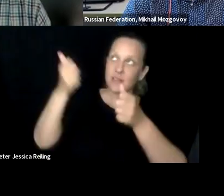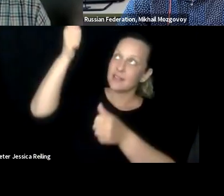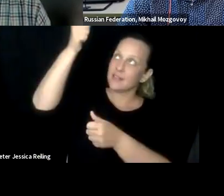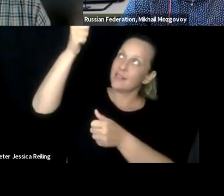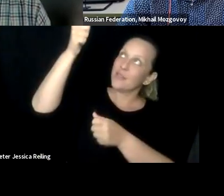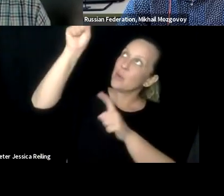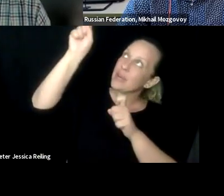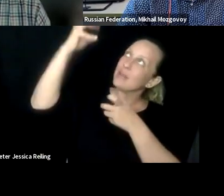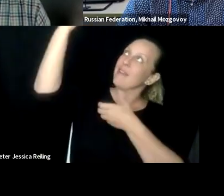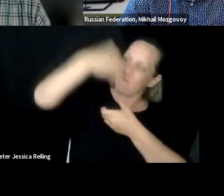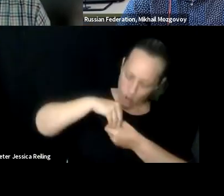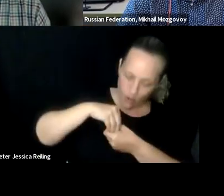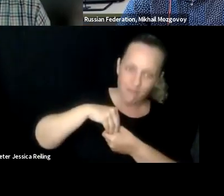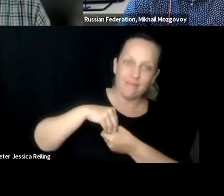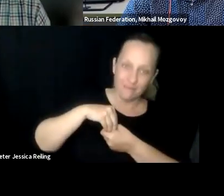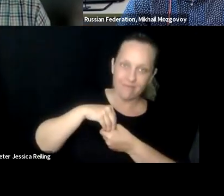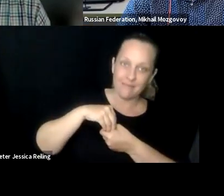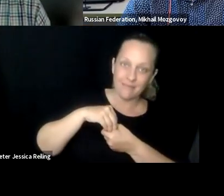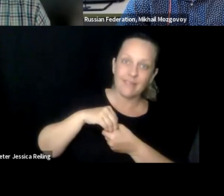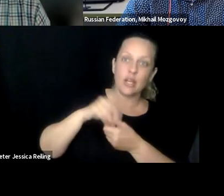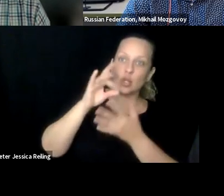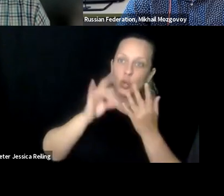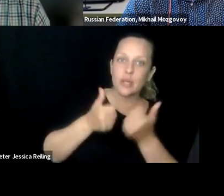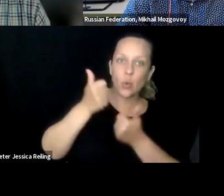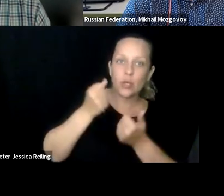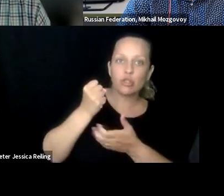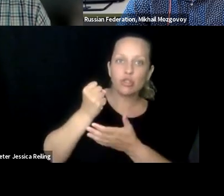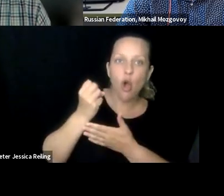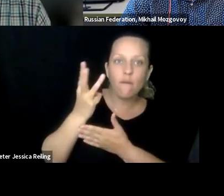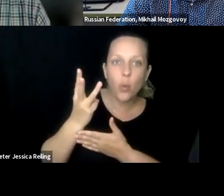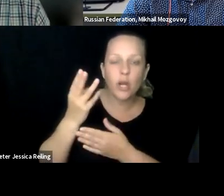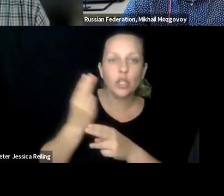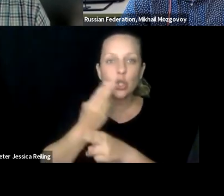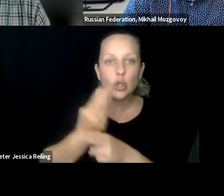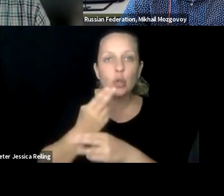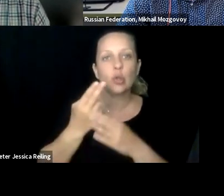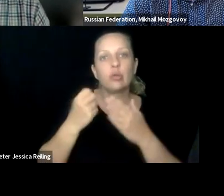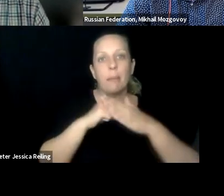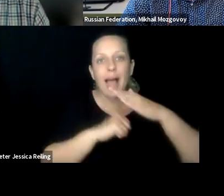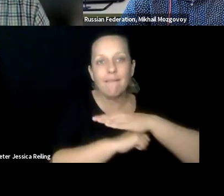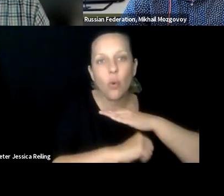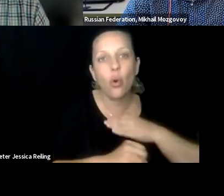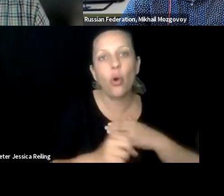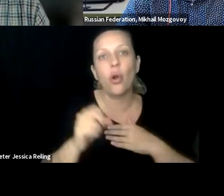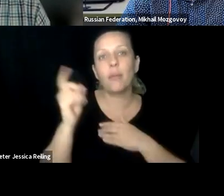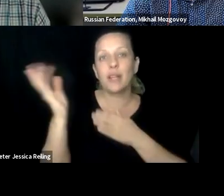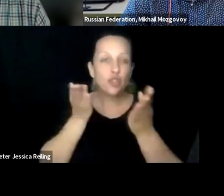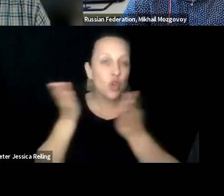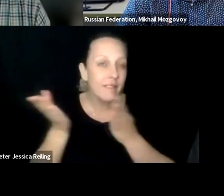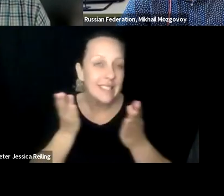the institution to be included on these committees, pie-level committees that make these decisions about